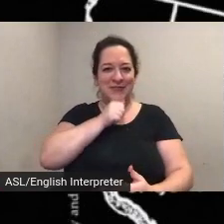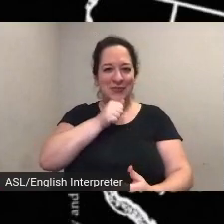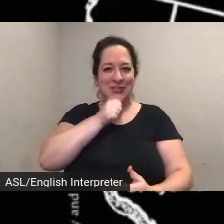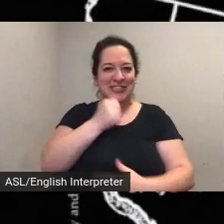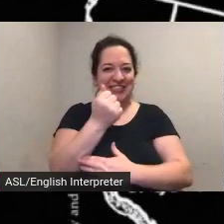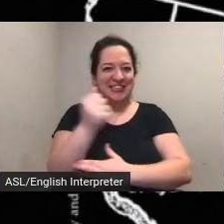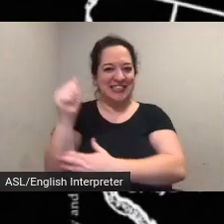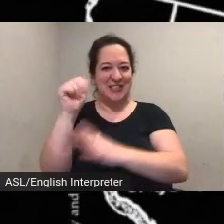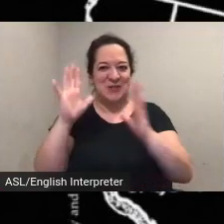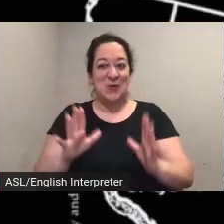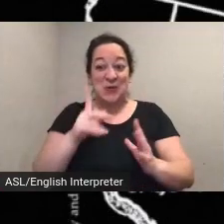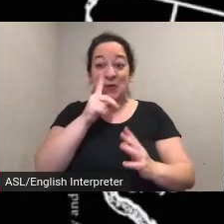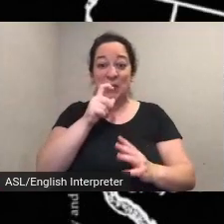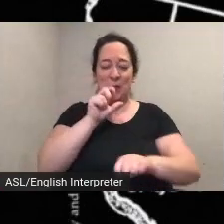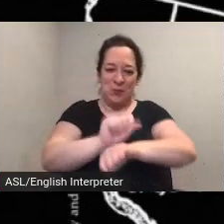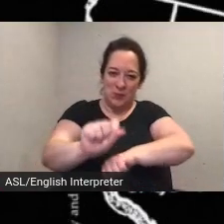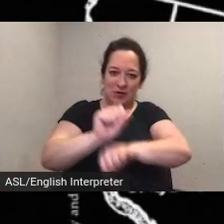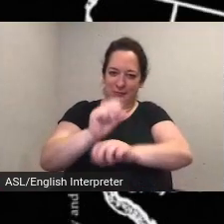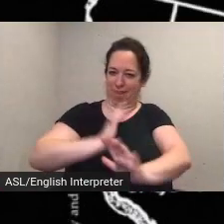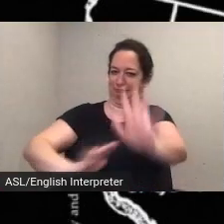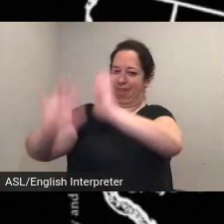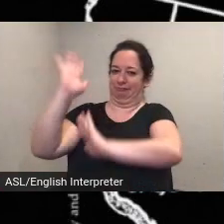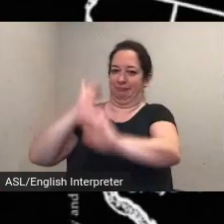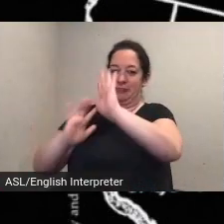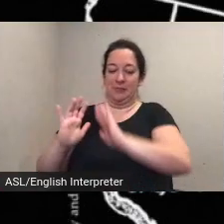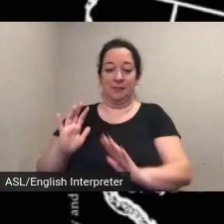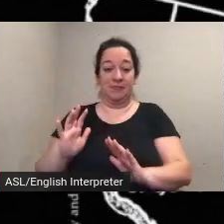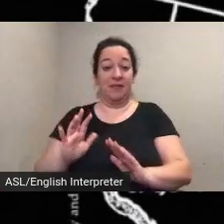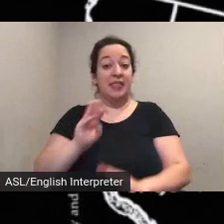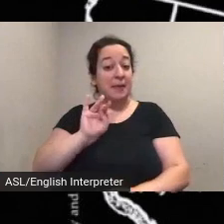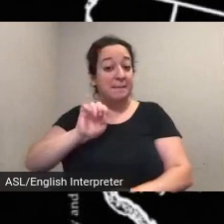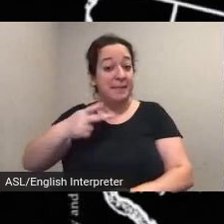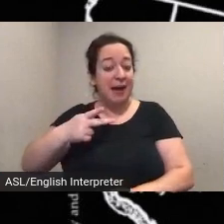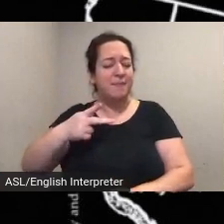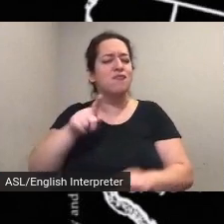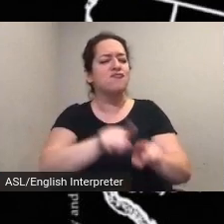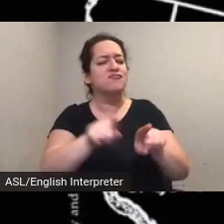places of interest to visit the map also acts as the gateway as we